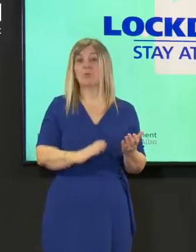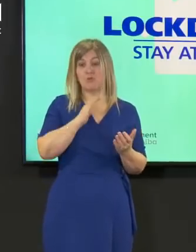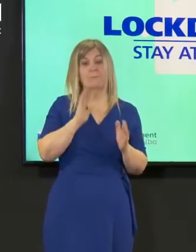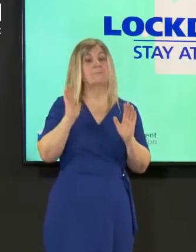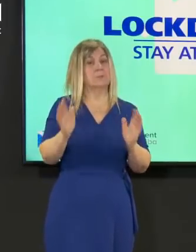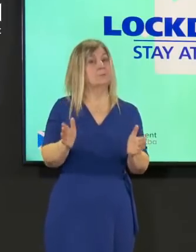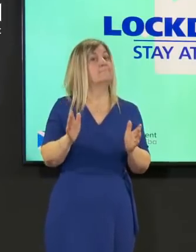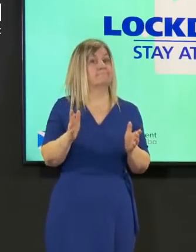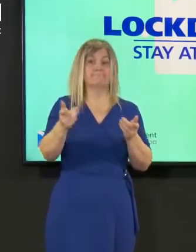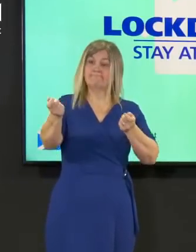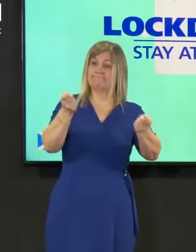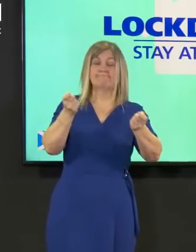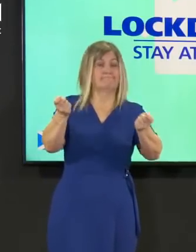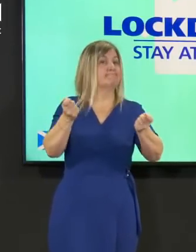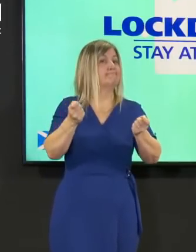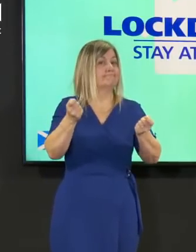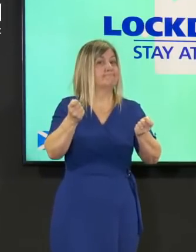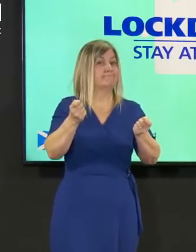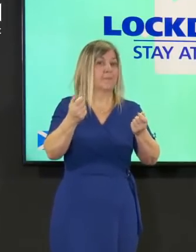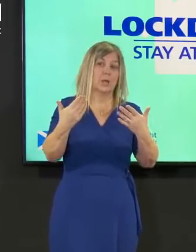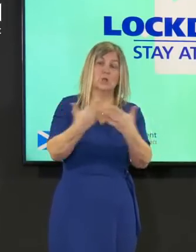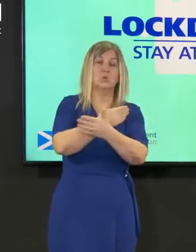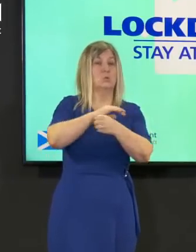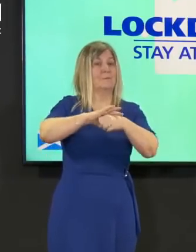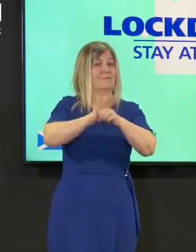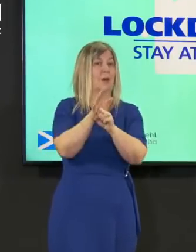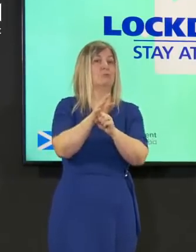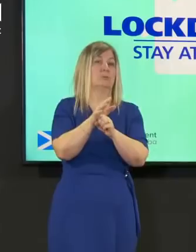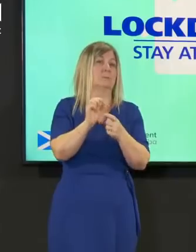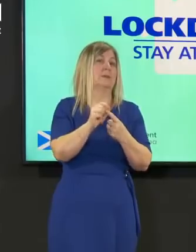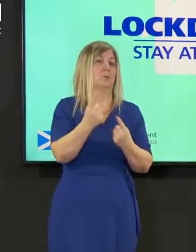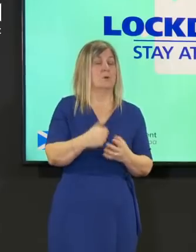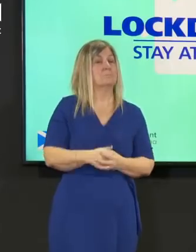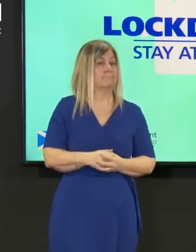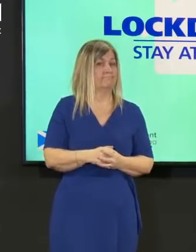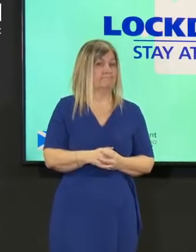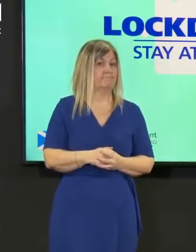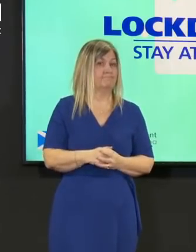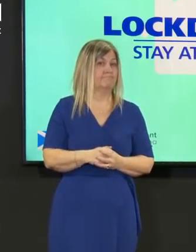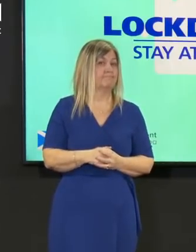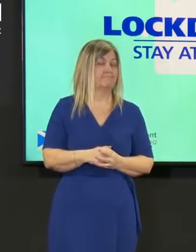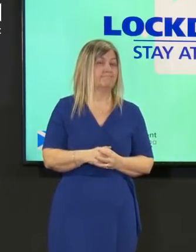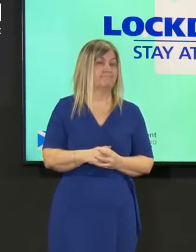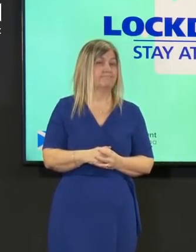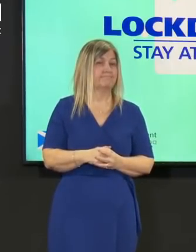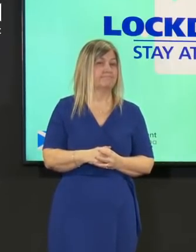other than containing any transmission any possible transmission from those three cases